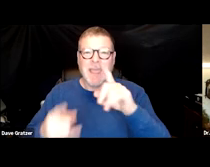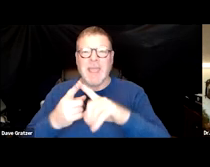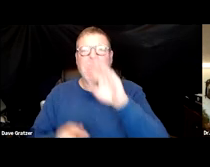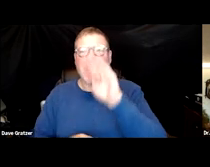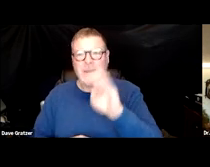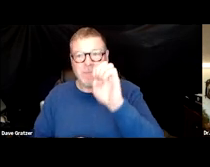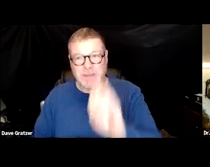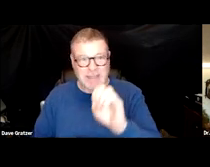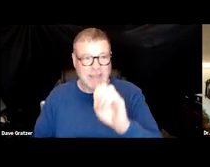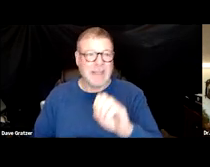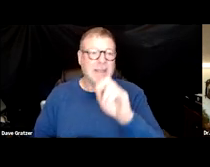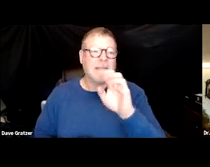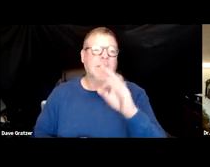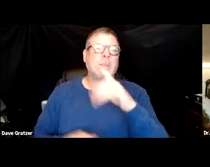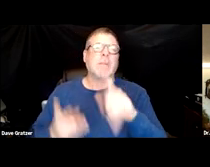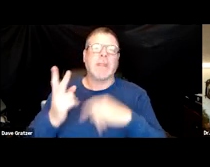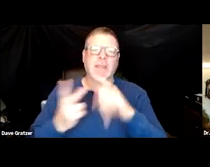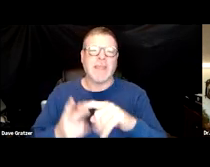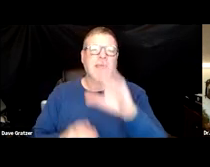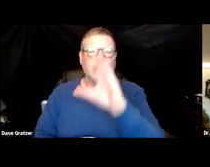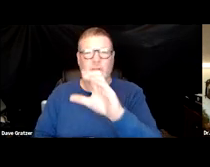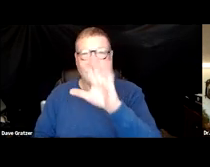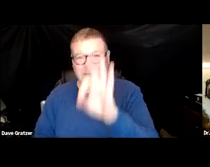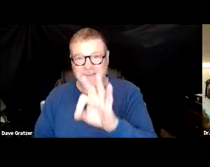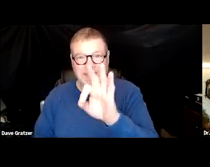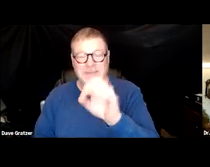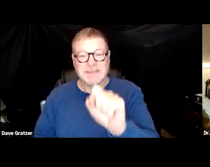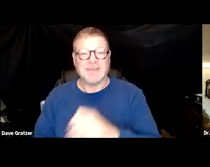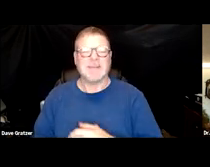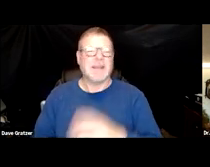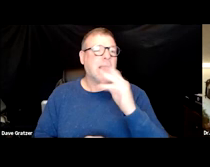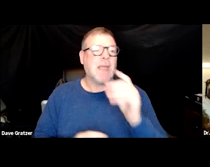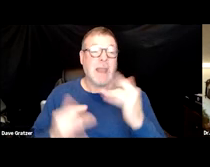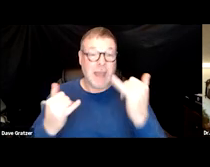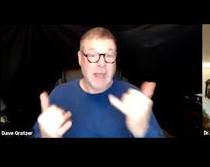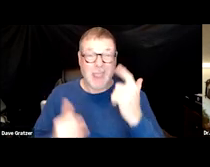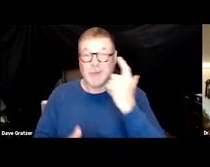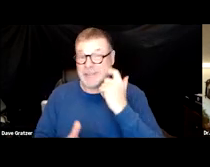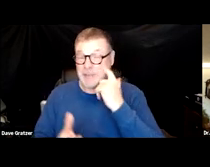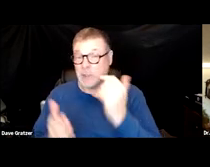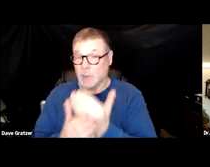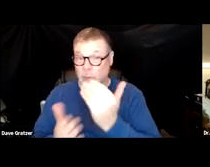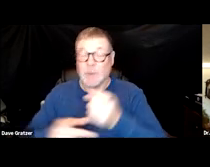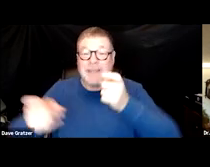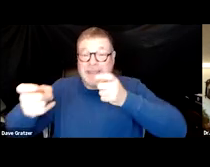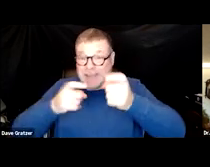which is Chronic Fatigue Syndrome and there is a ruling out that helps us deal with that syndrome.